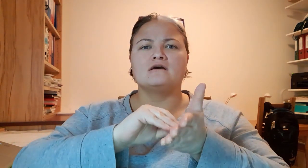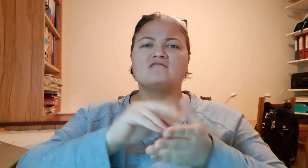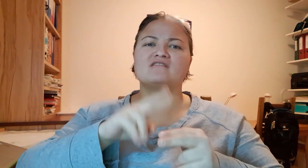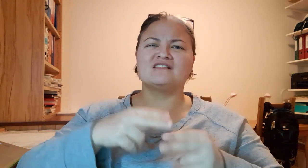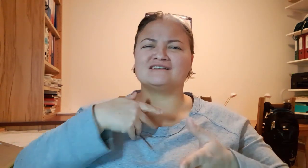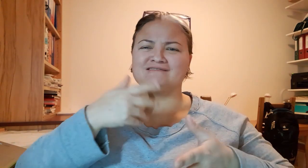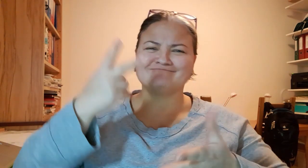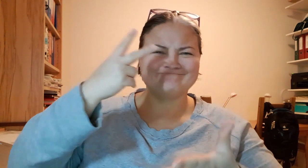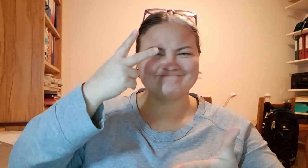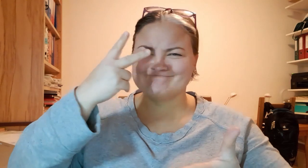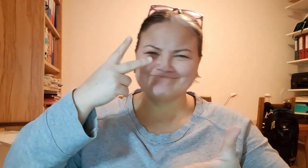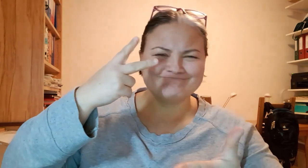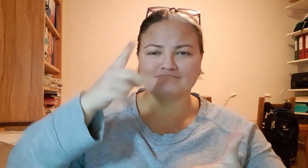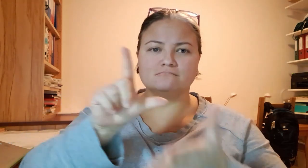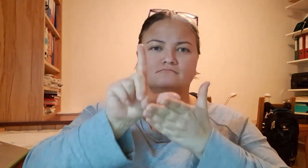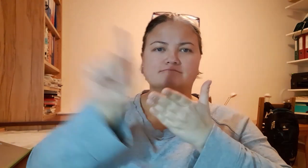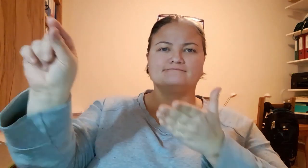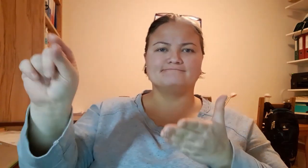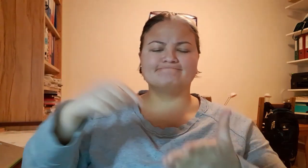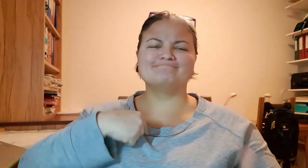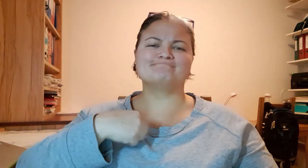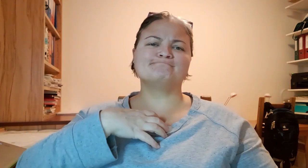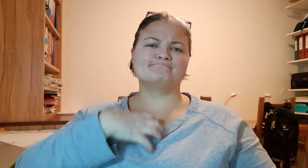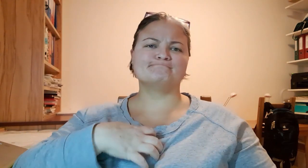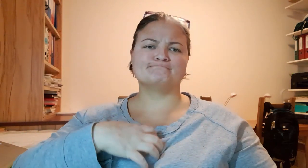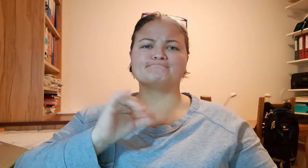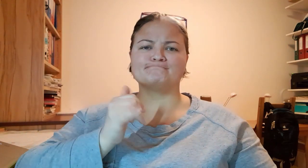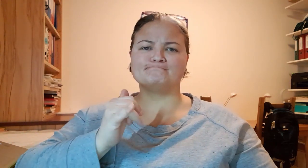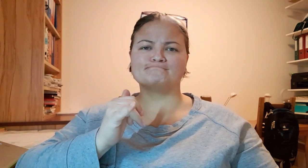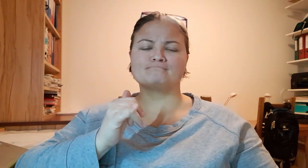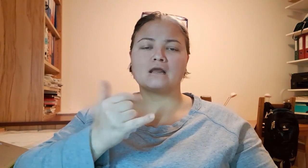or I don´t understand them and they just leave. That´s frustrating. Yes.